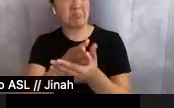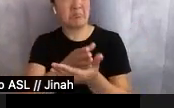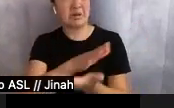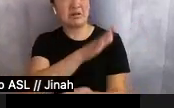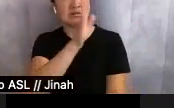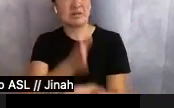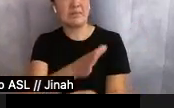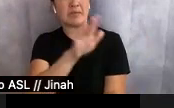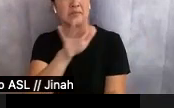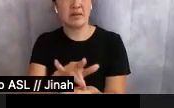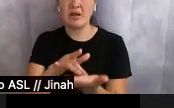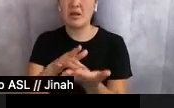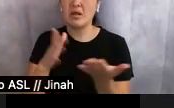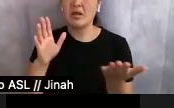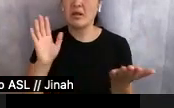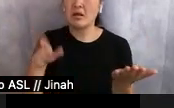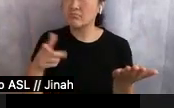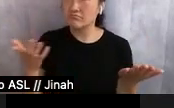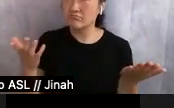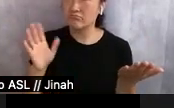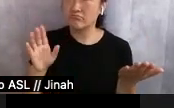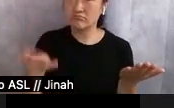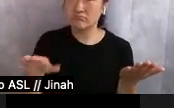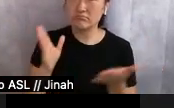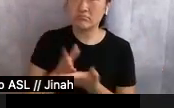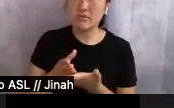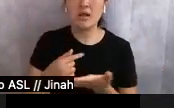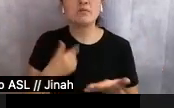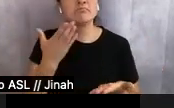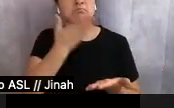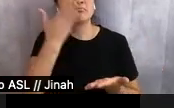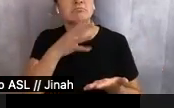"Miss Satomi?" "What do you smell?" "Huh?"